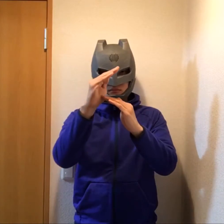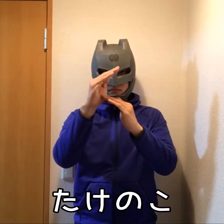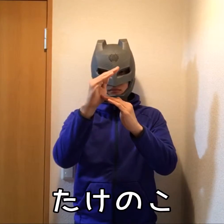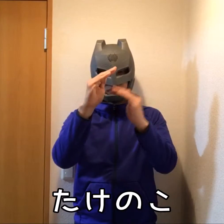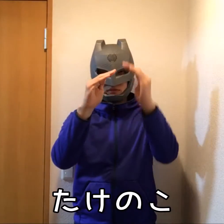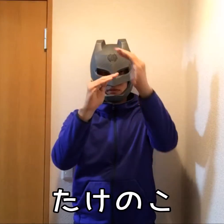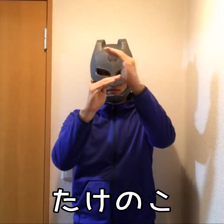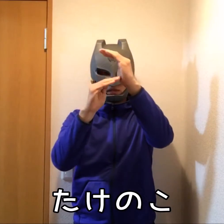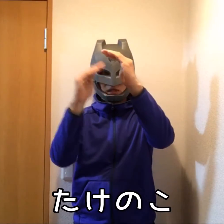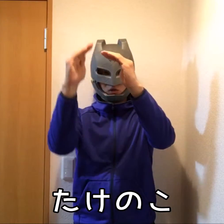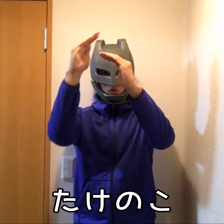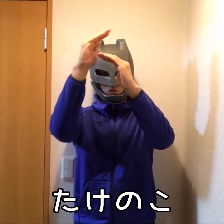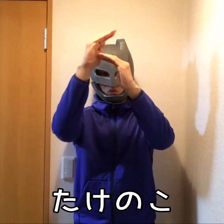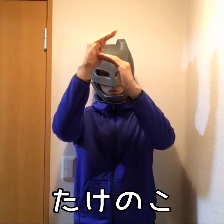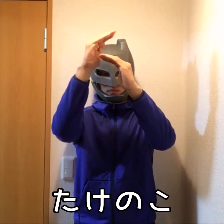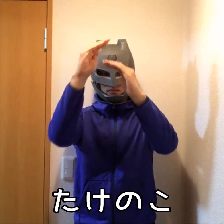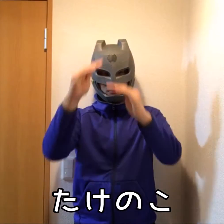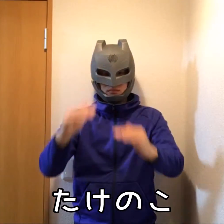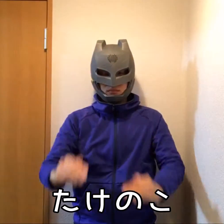Bamboo shoot